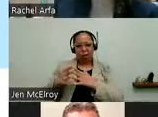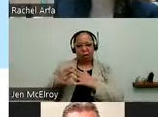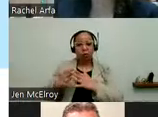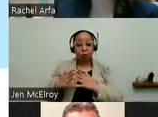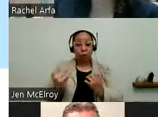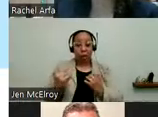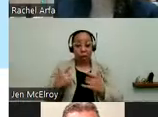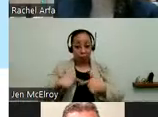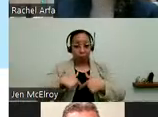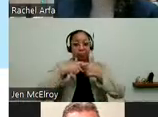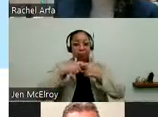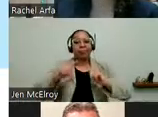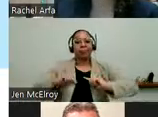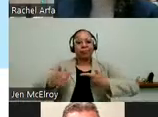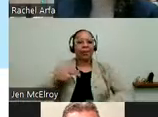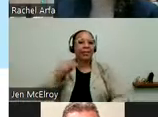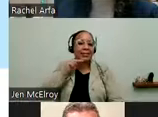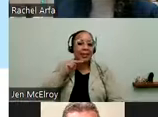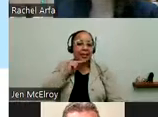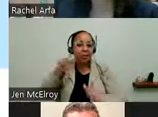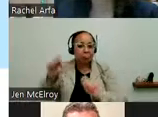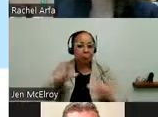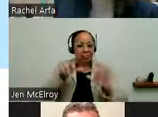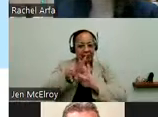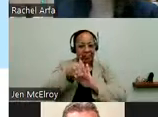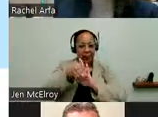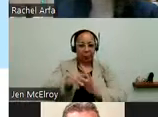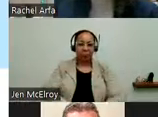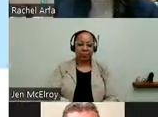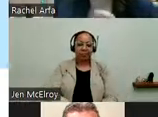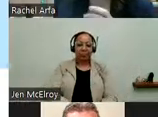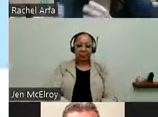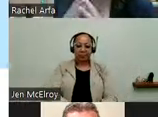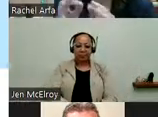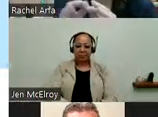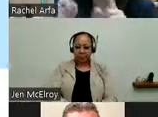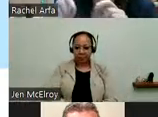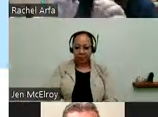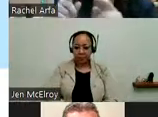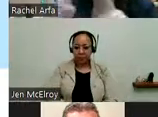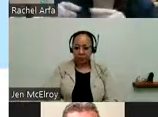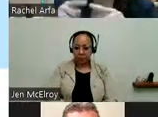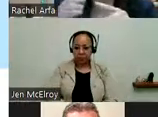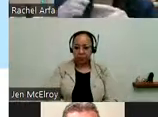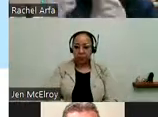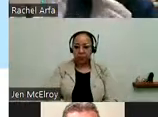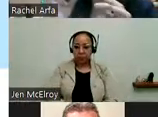video. And I'm going to ask the interpreter to stay on screen.